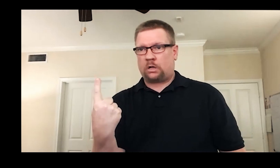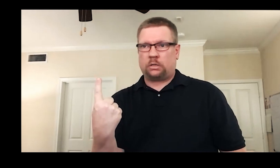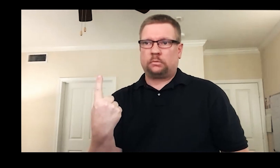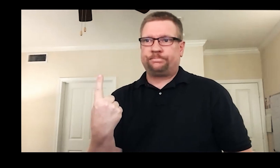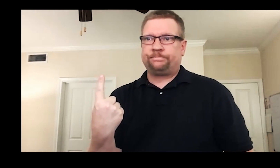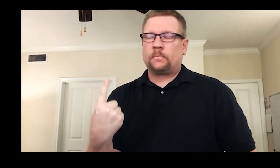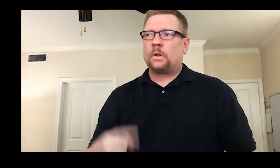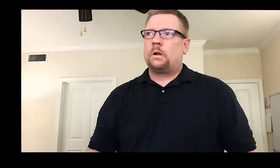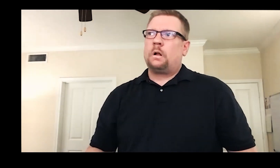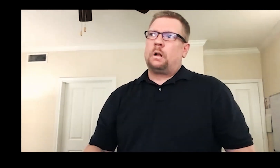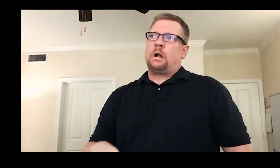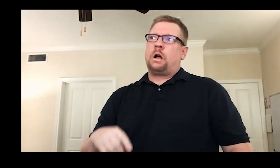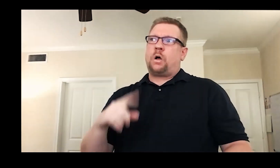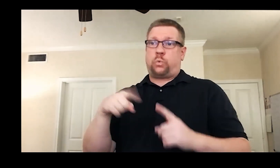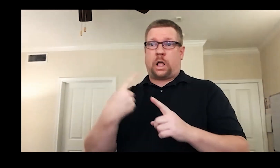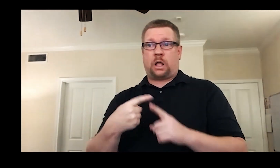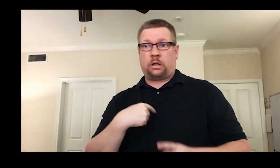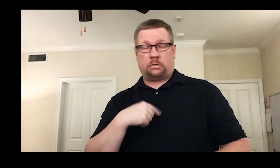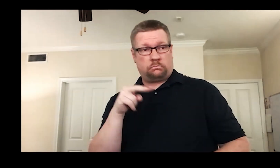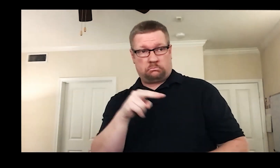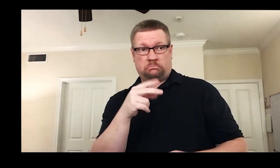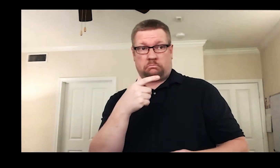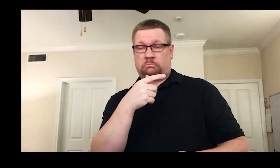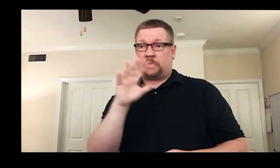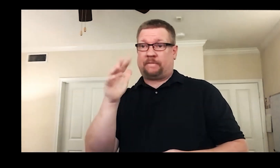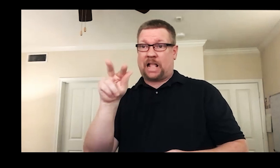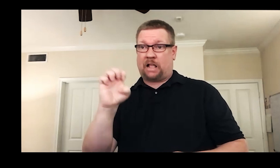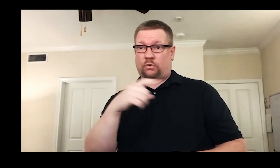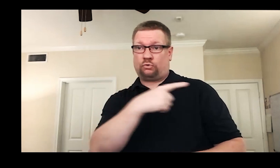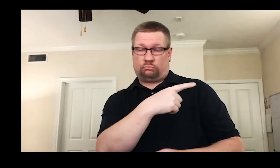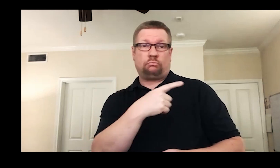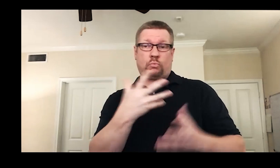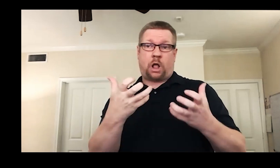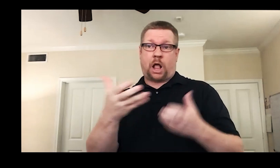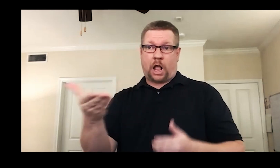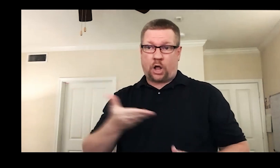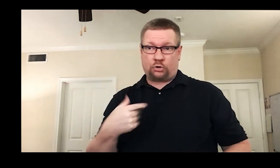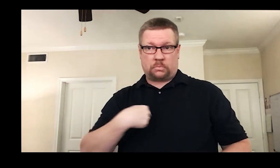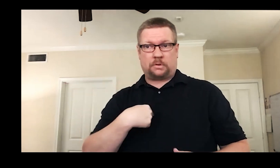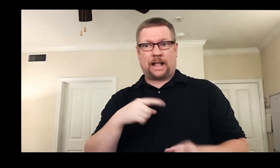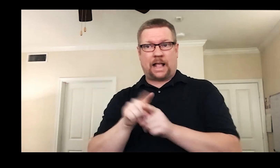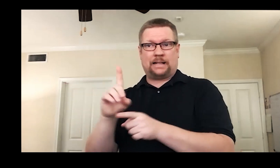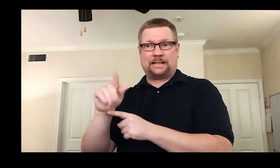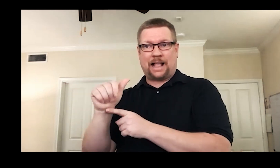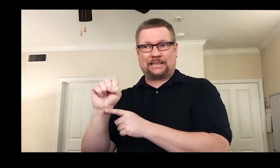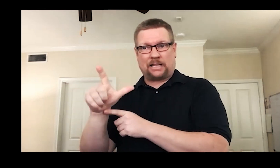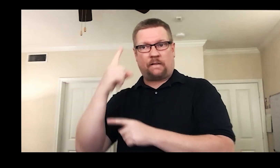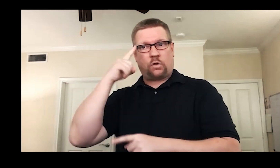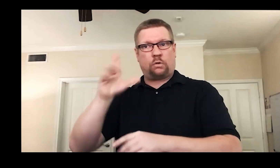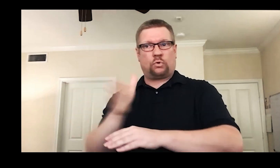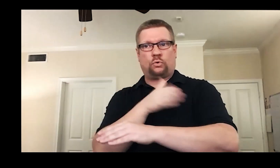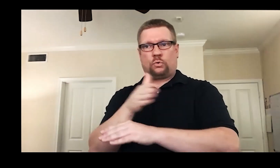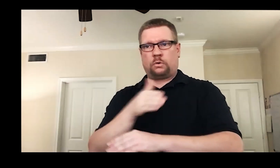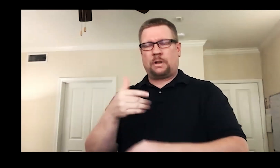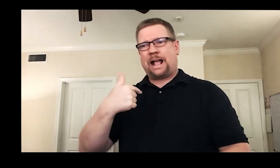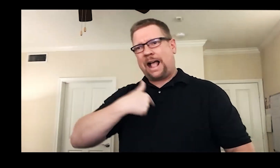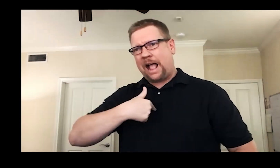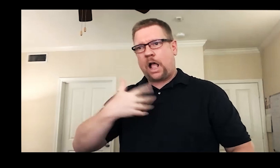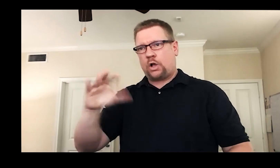hire only one DASL. When the 5th Avenue Theater wanted to hire me as the DASL for the musical,